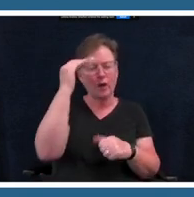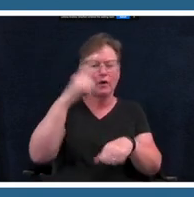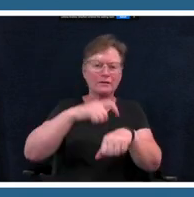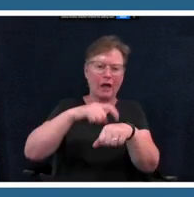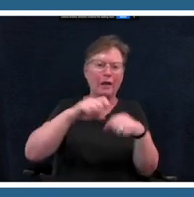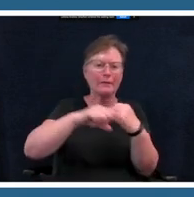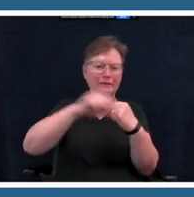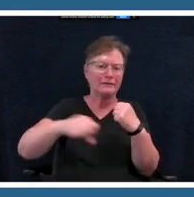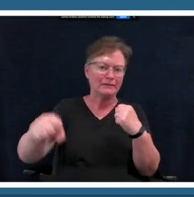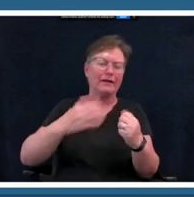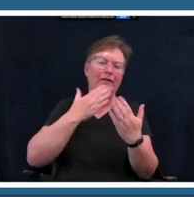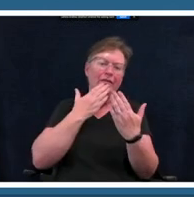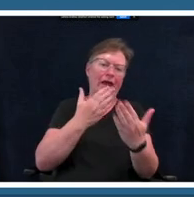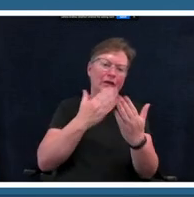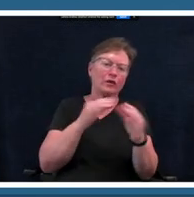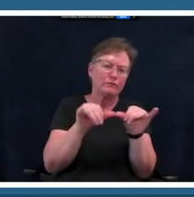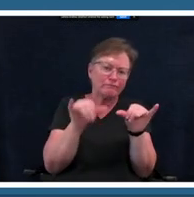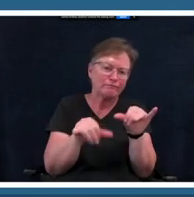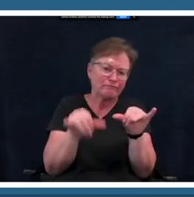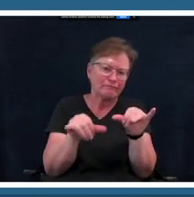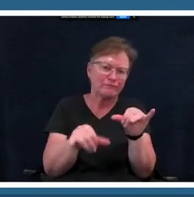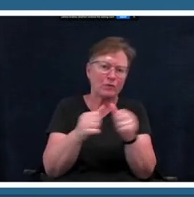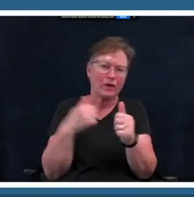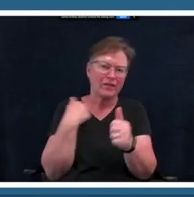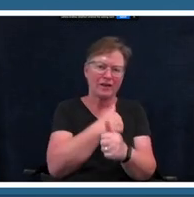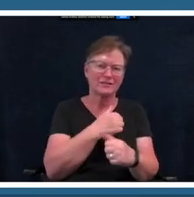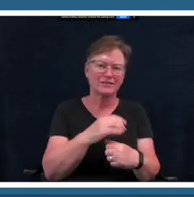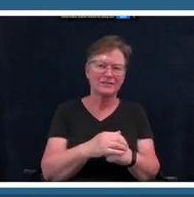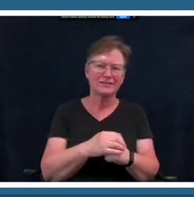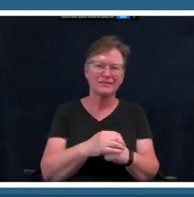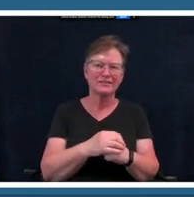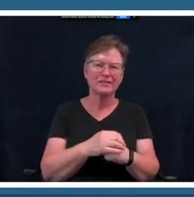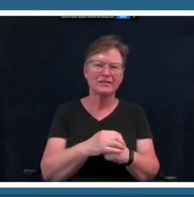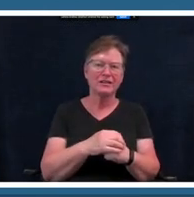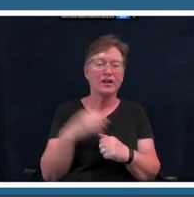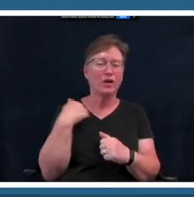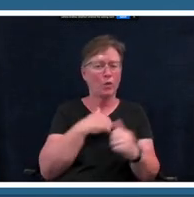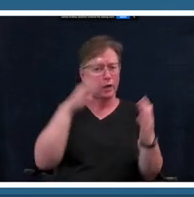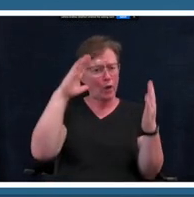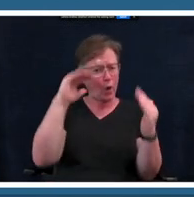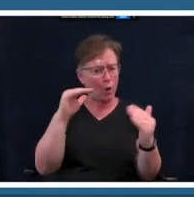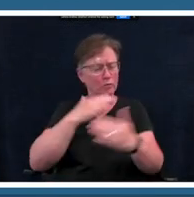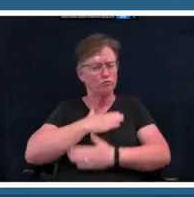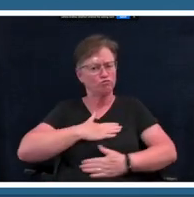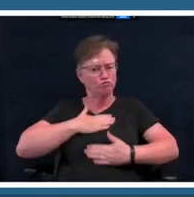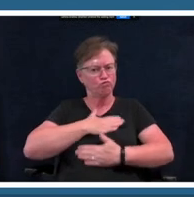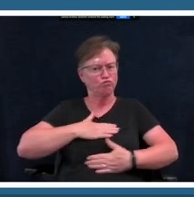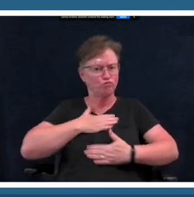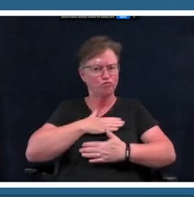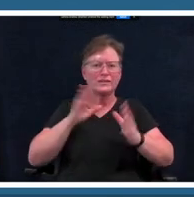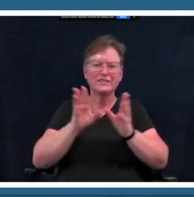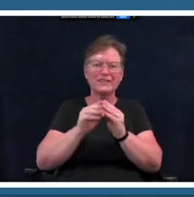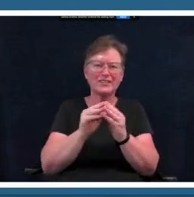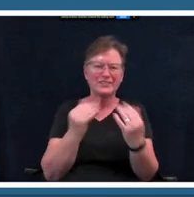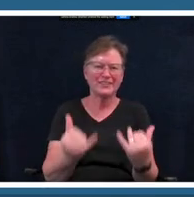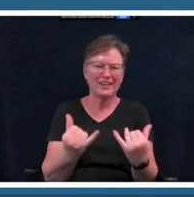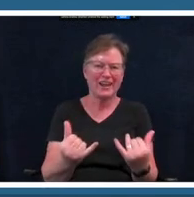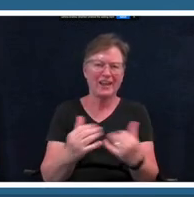everyone for sticking with us um we hope that you enjoyed our session